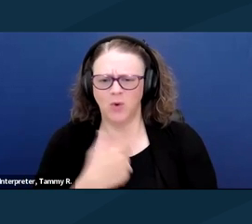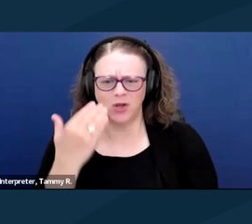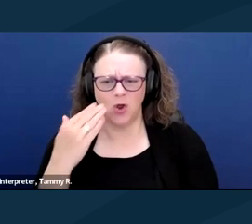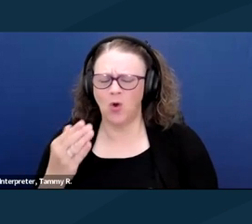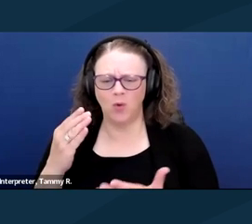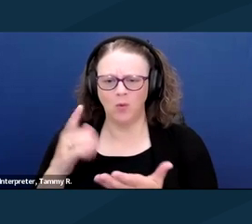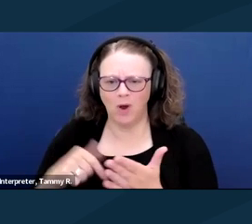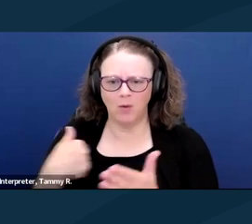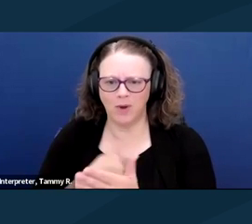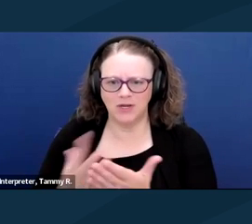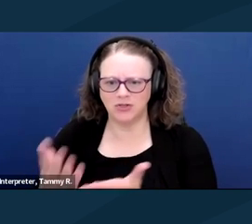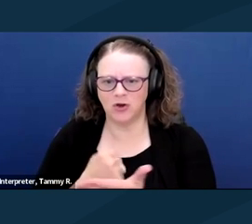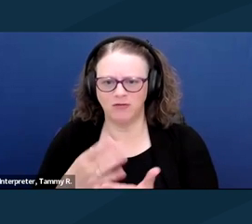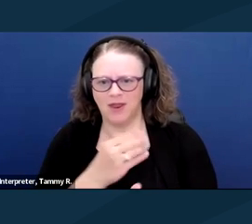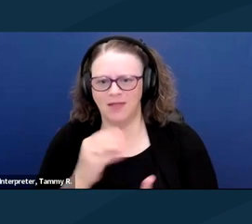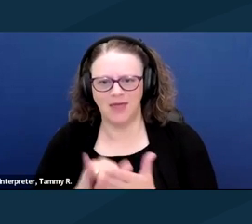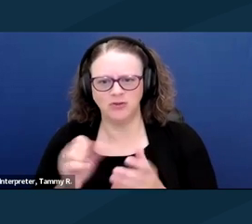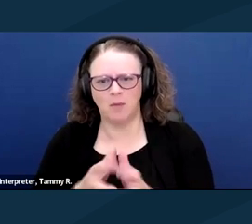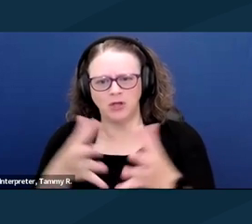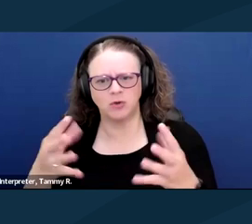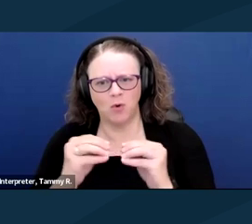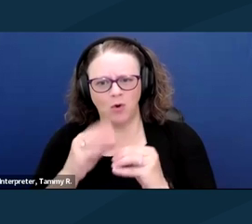than any not-yet disabled person could ever understand.